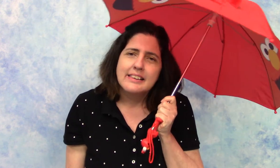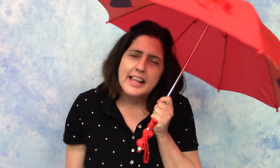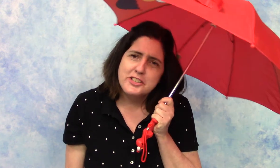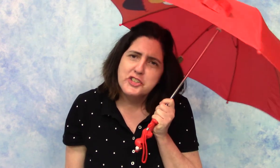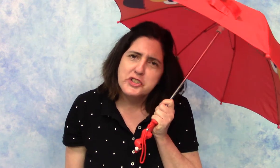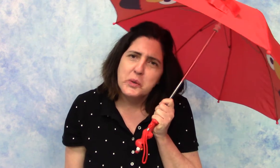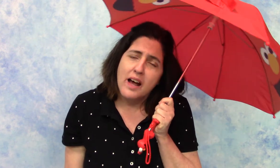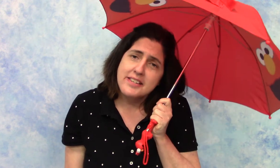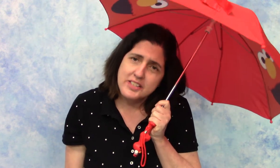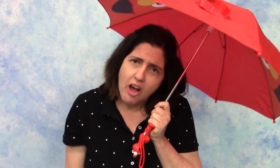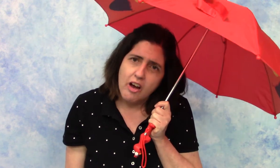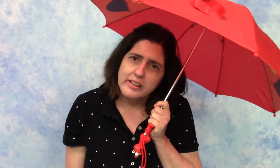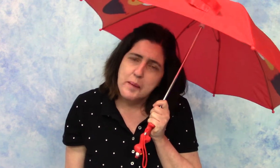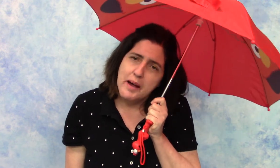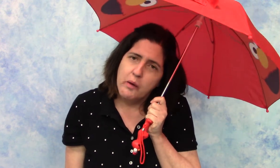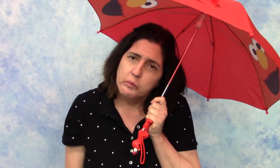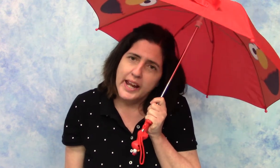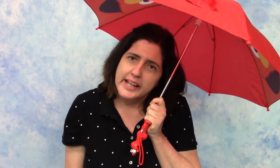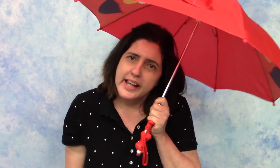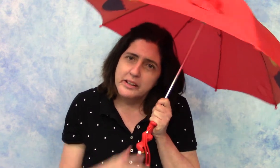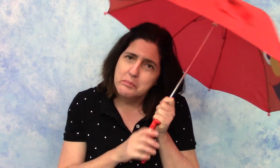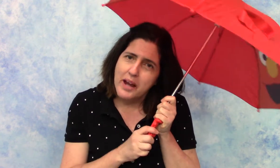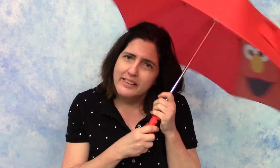Let's do a song about rain and umbrellas